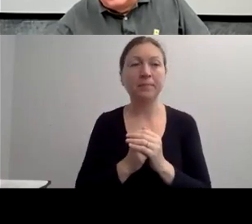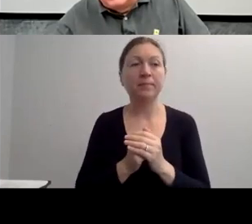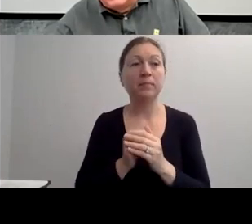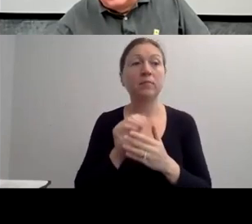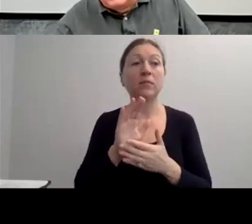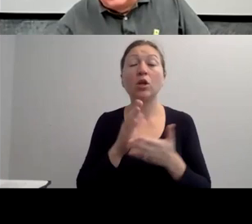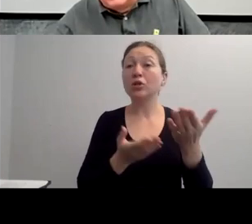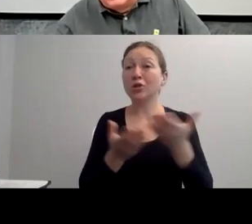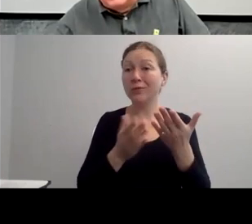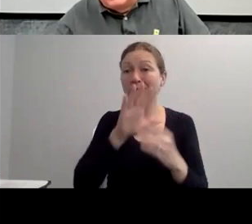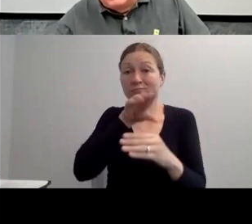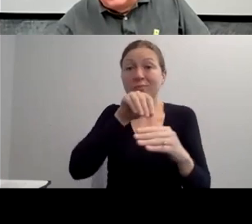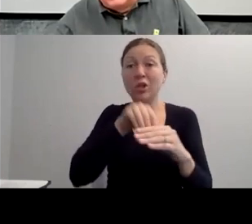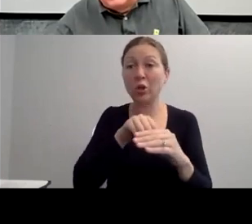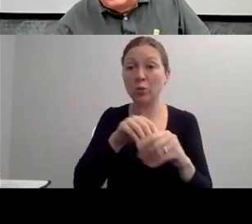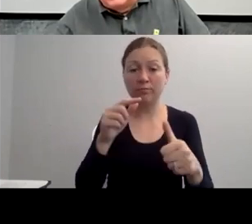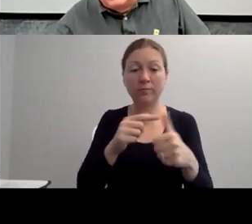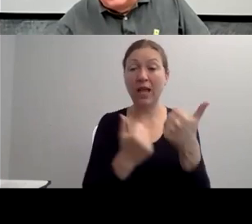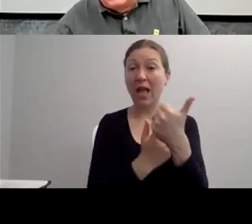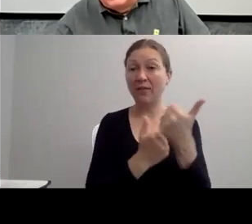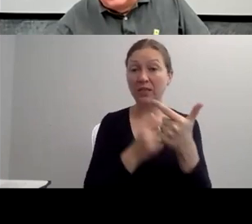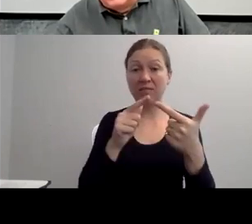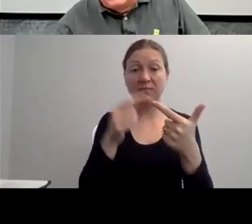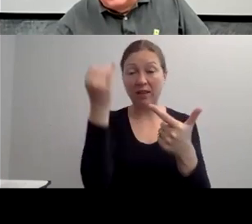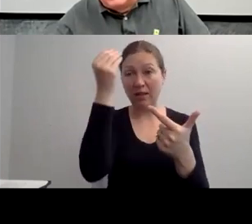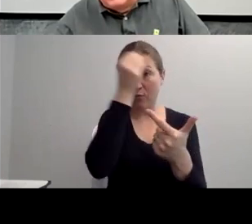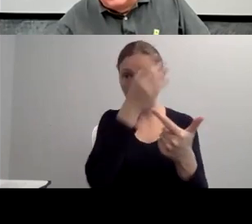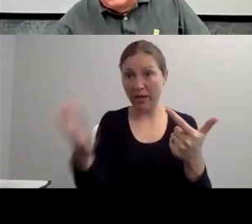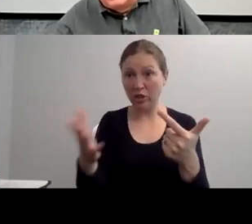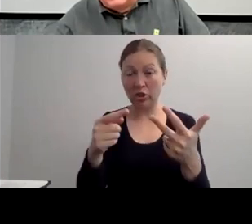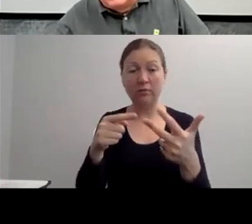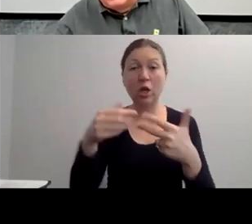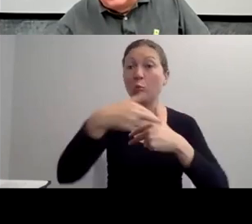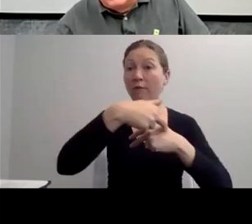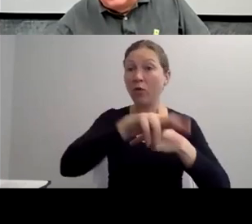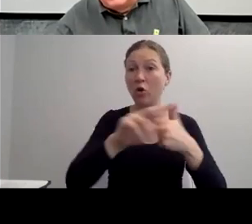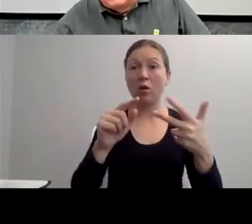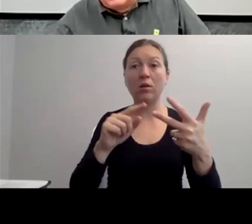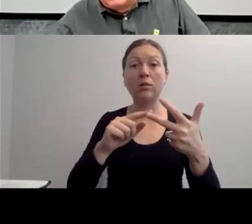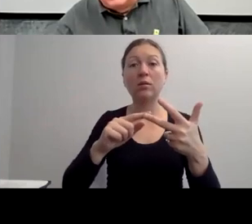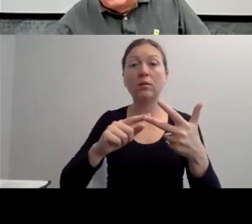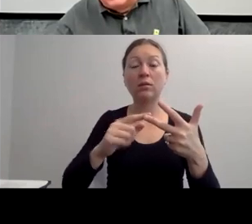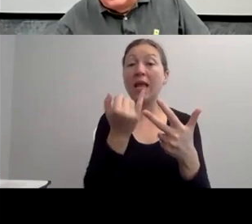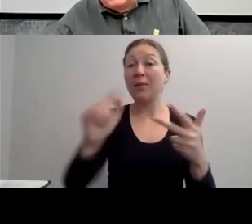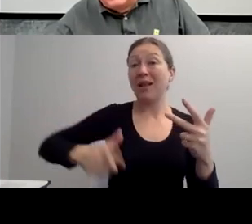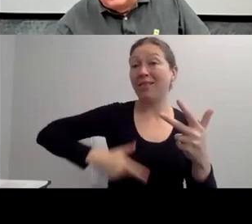I'M IN CHARGE OF ADVERTISING. I'M IN CHARGE OF INTERVIEWING.